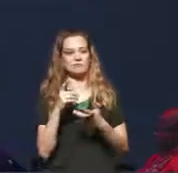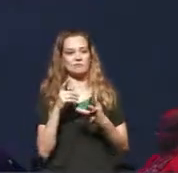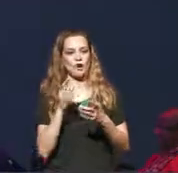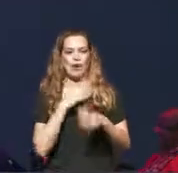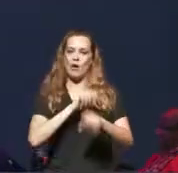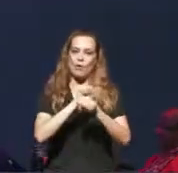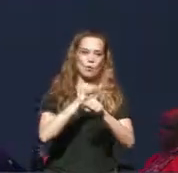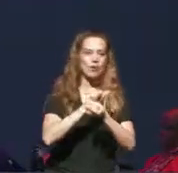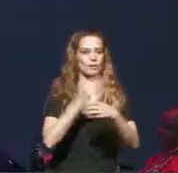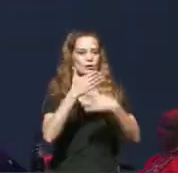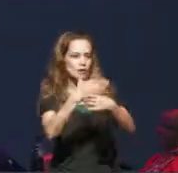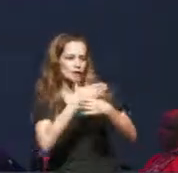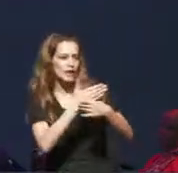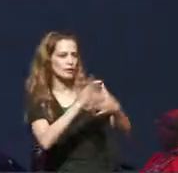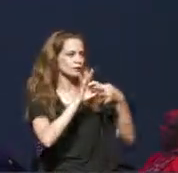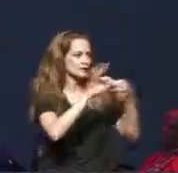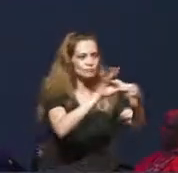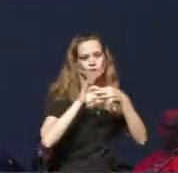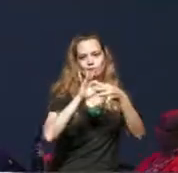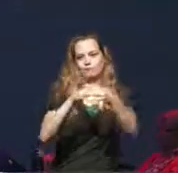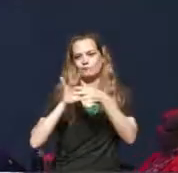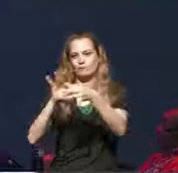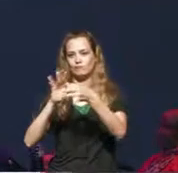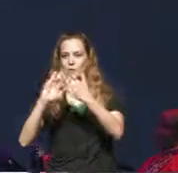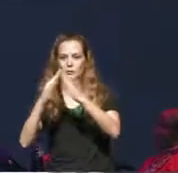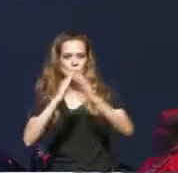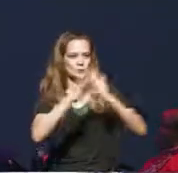connecting with all kinds of communities. And understanding that we are part of a